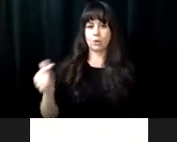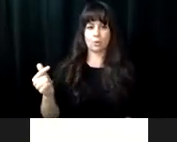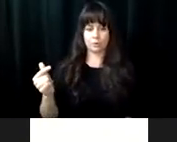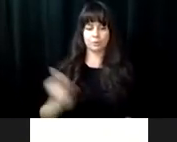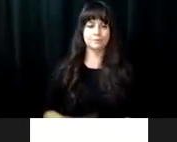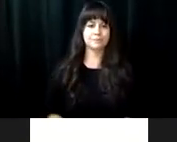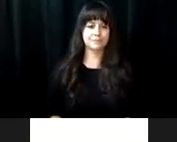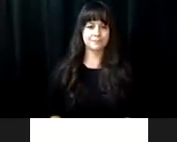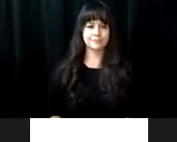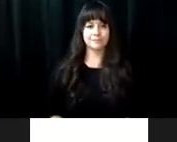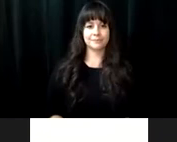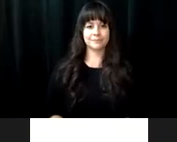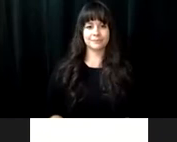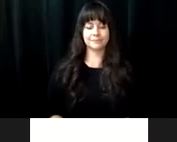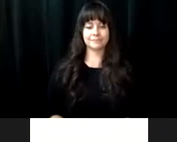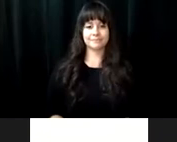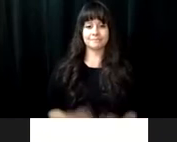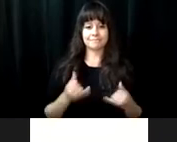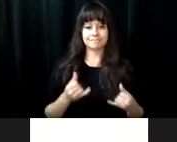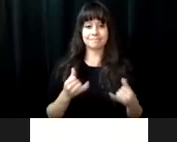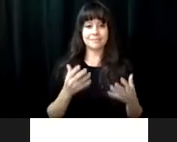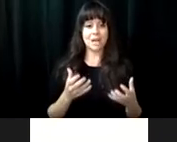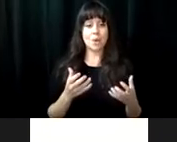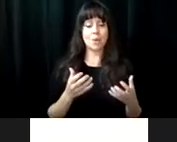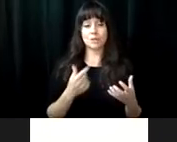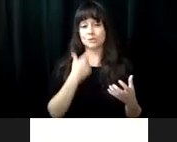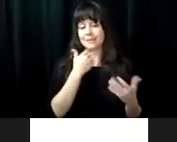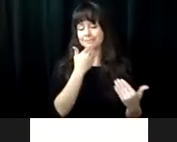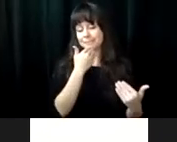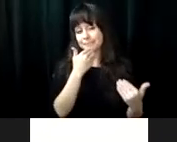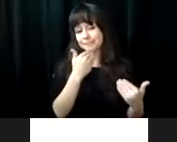VRCBVI, please visit our website at